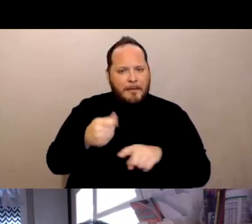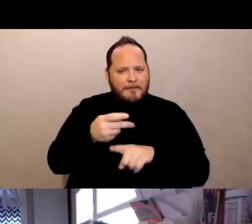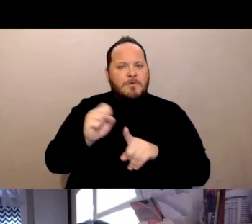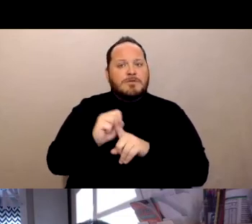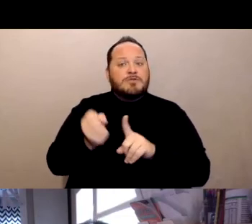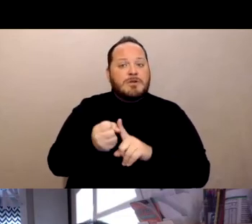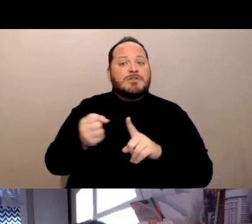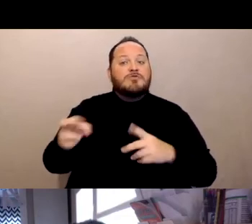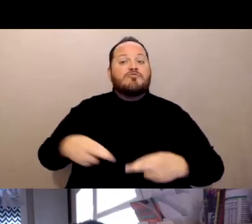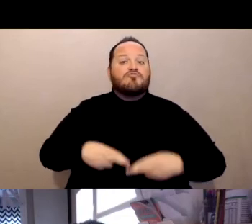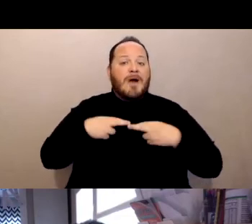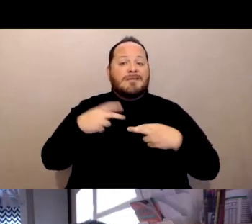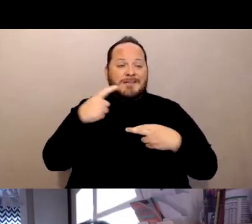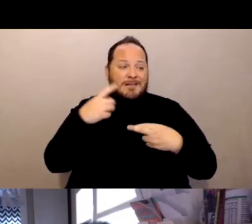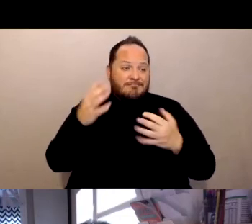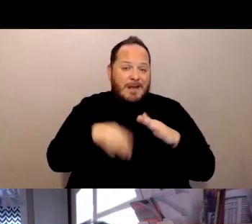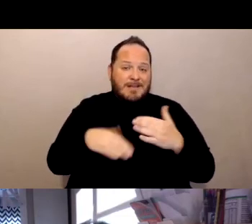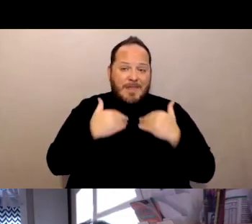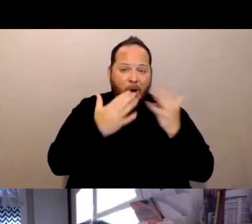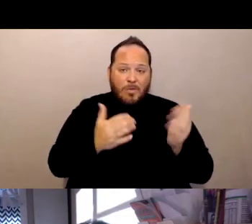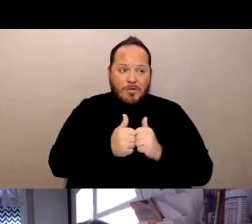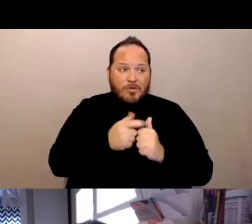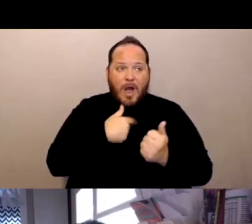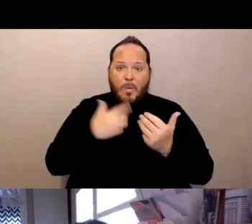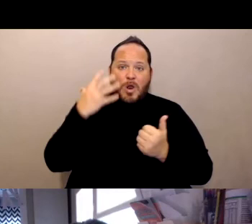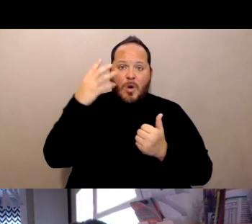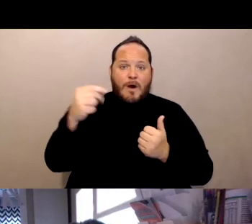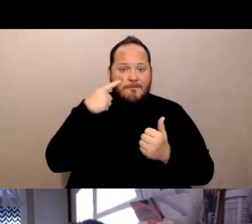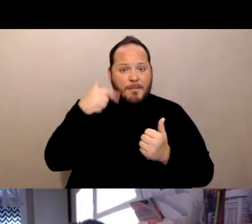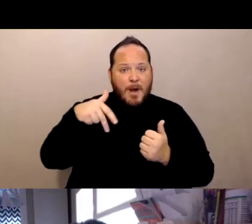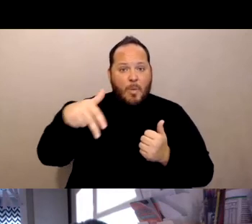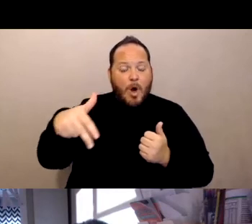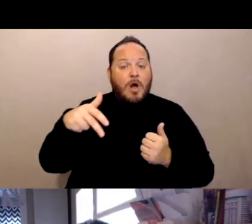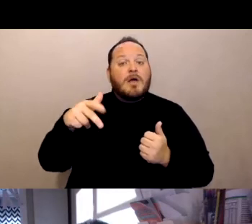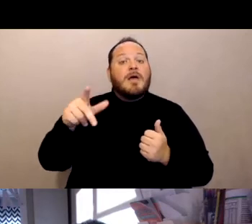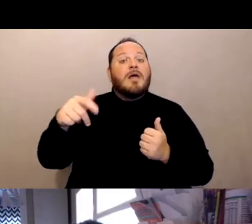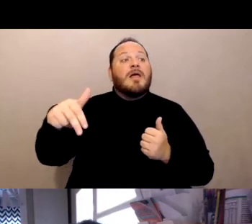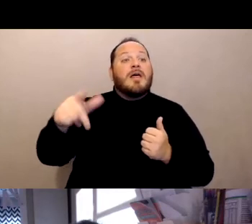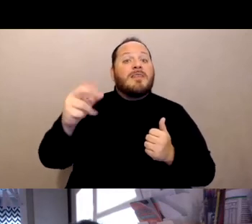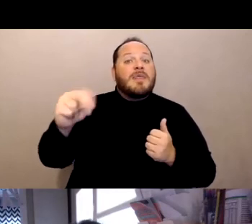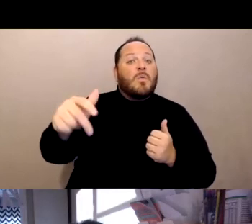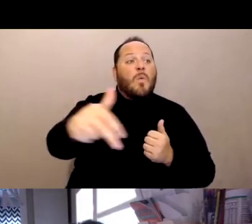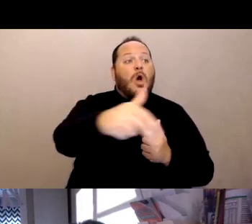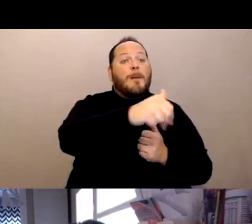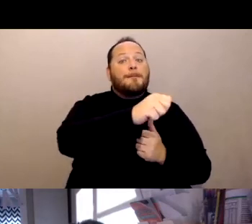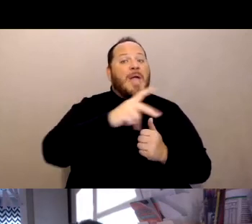"I'm going to go for my walk." And they were refused readmission when they came back in from their walk. So we're not getting that anymore.